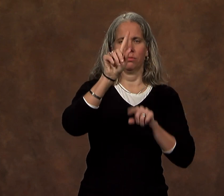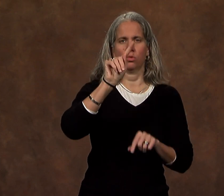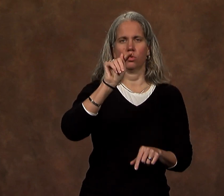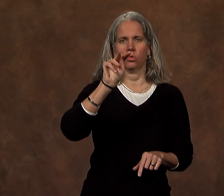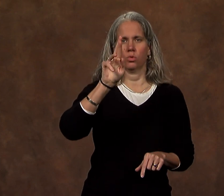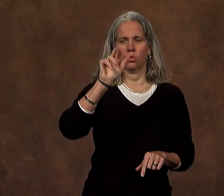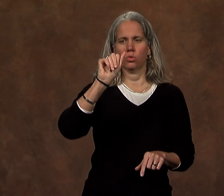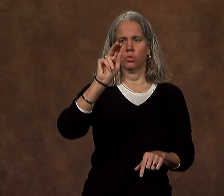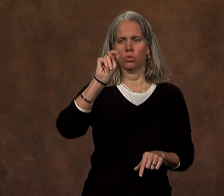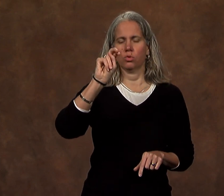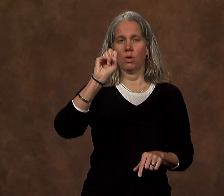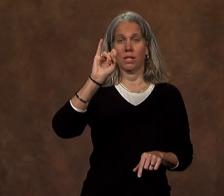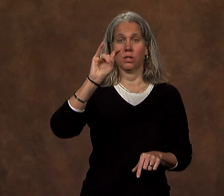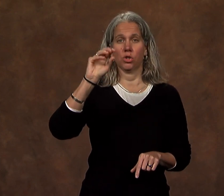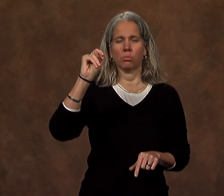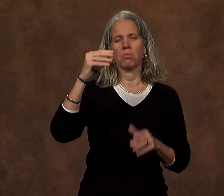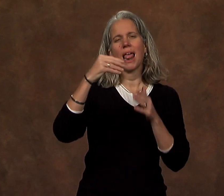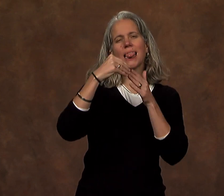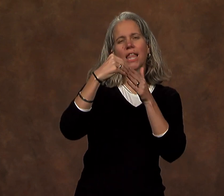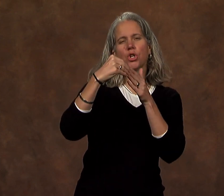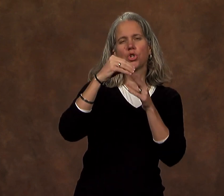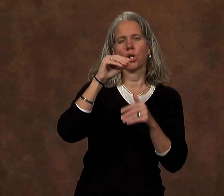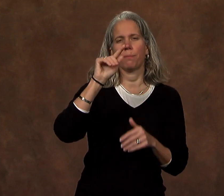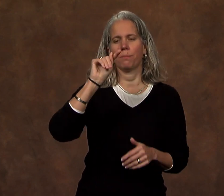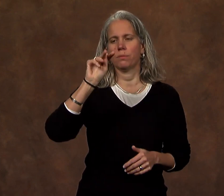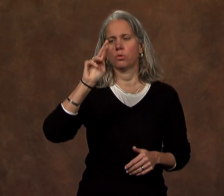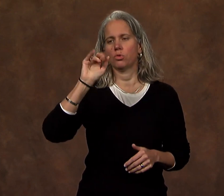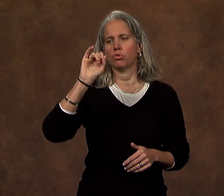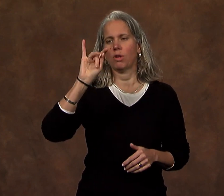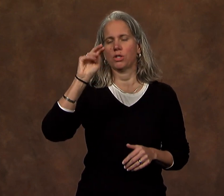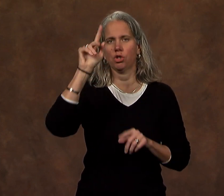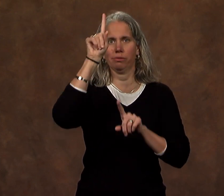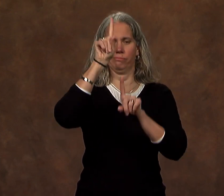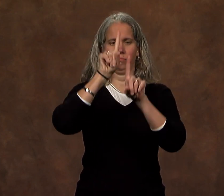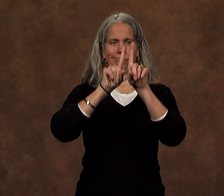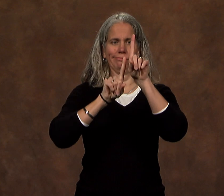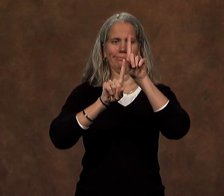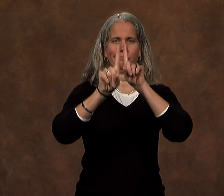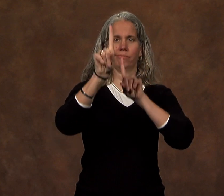of presidential transition and leadership at Gallaudet.